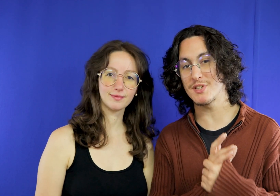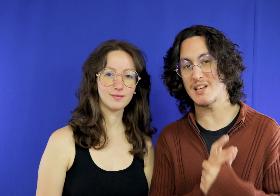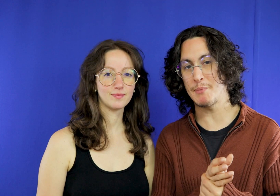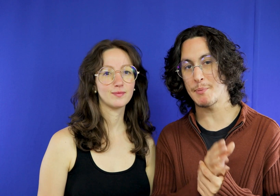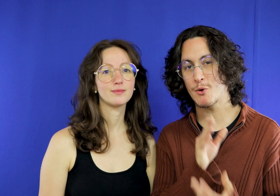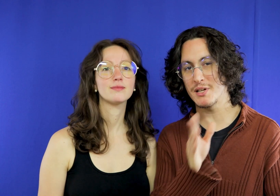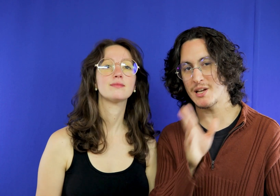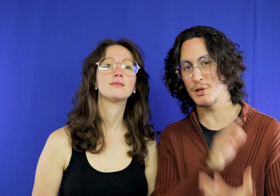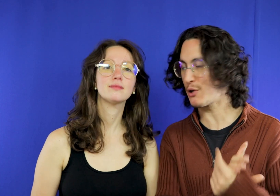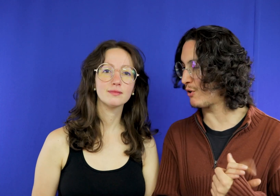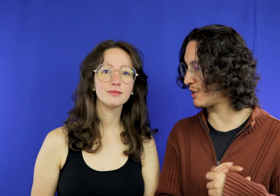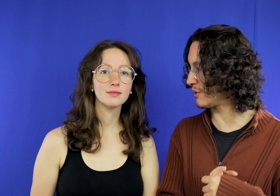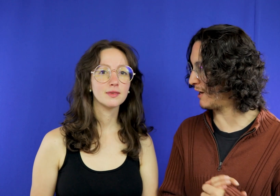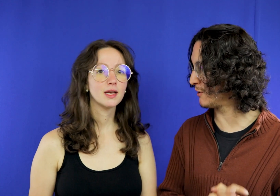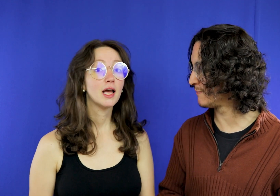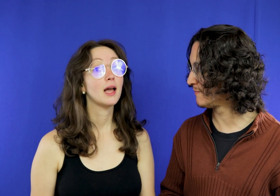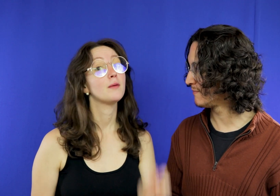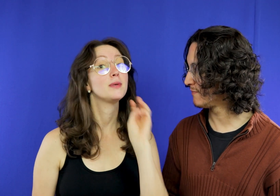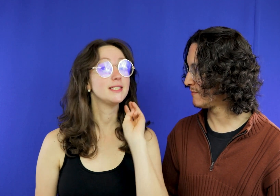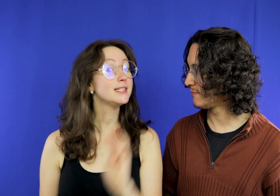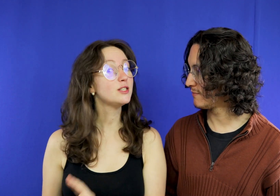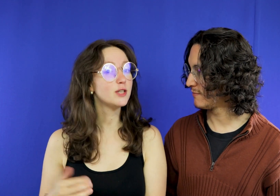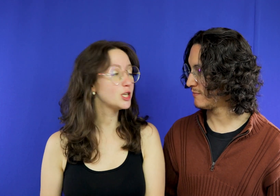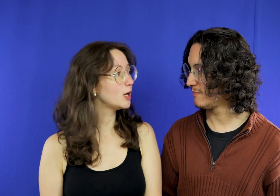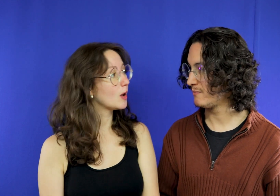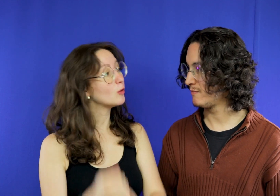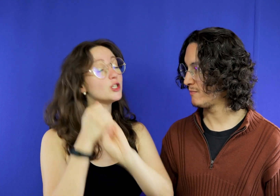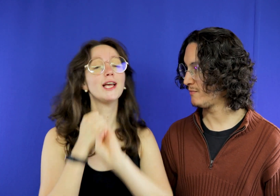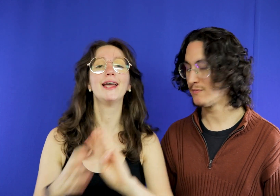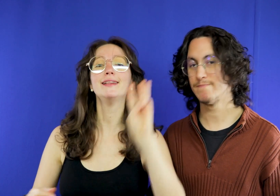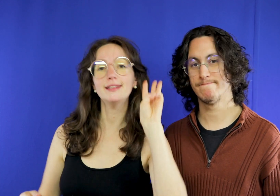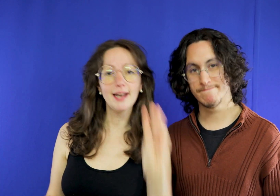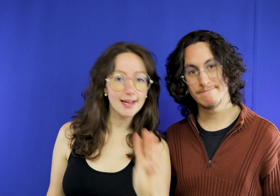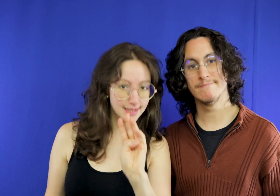what the person you know to start putting together her itinerary needs to divide the day into